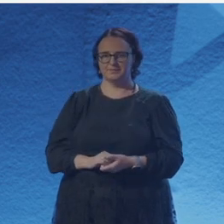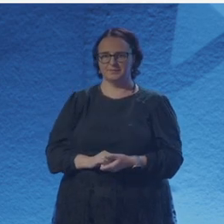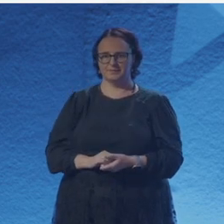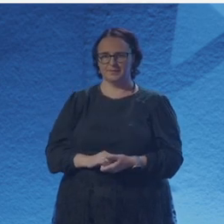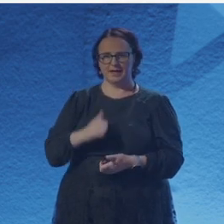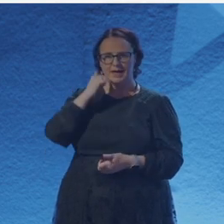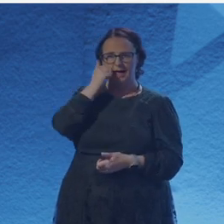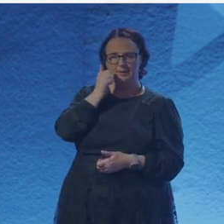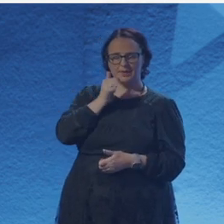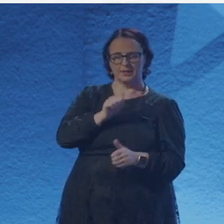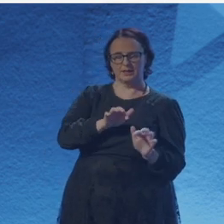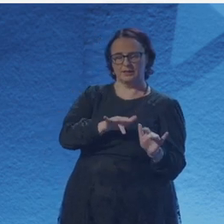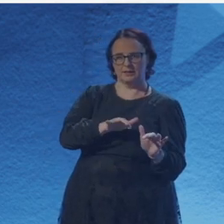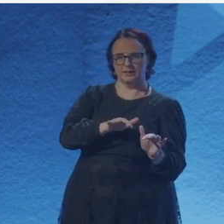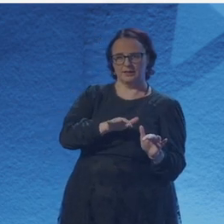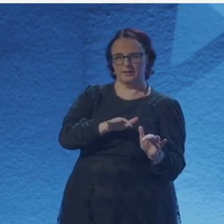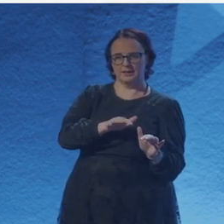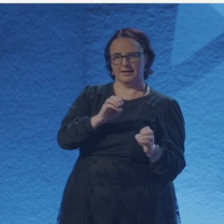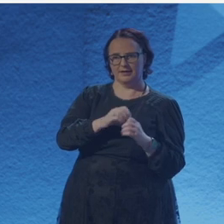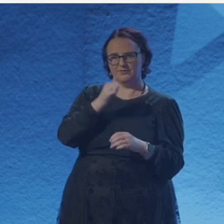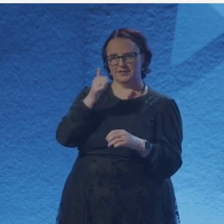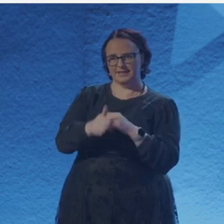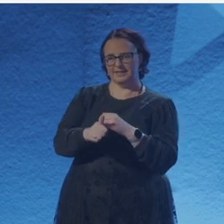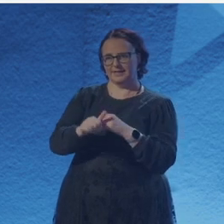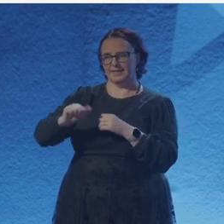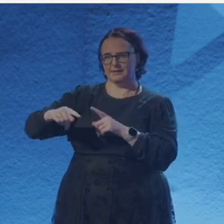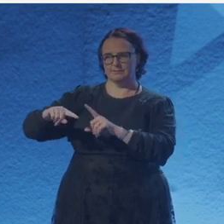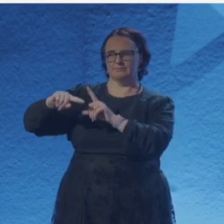So maybe the - well, I'll just go straight to them.